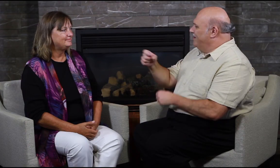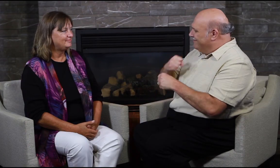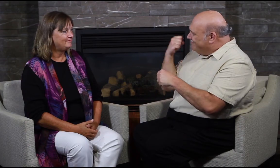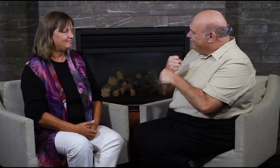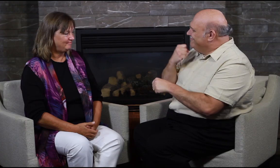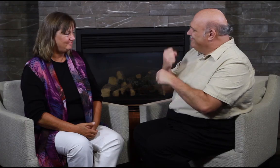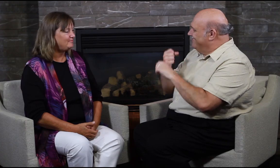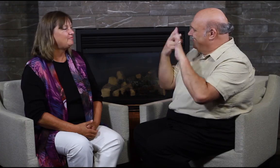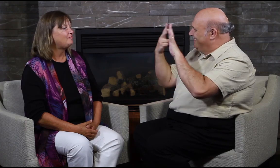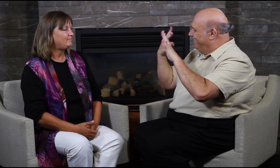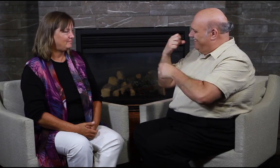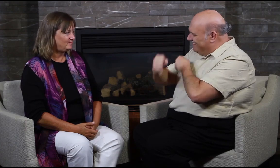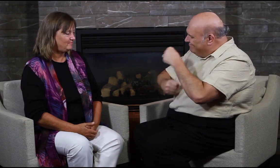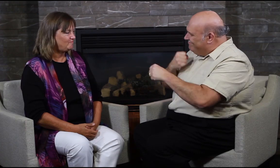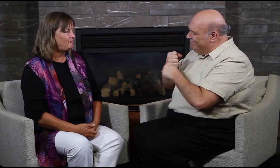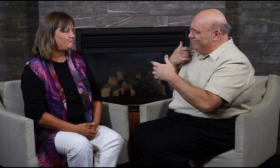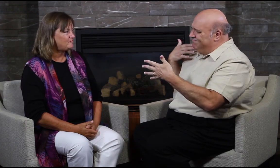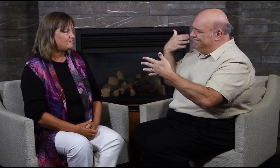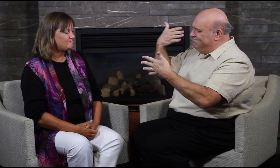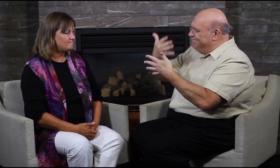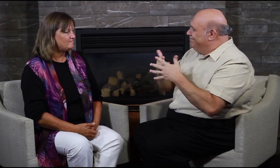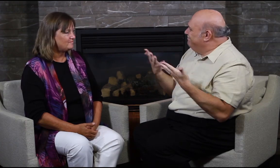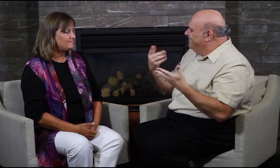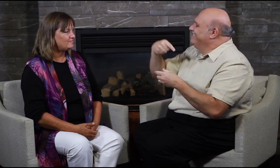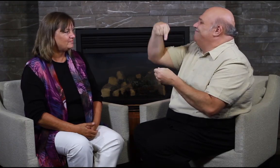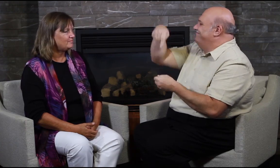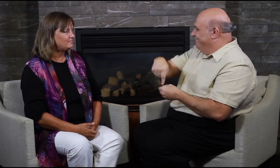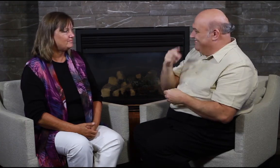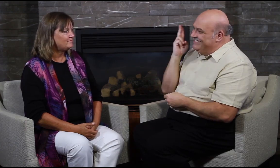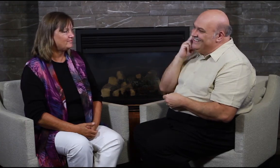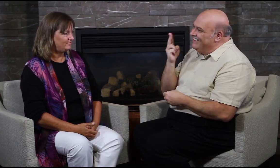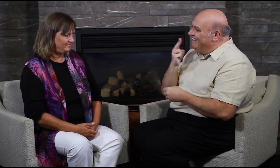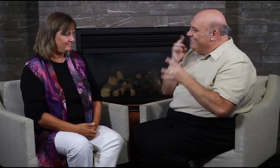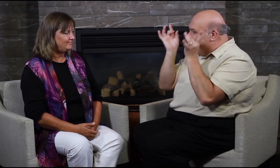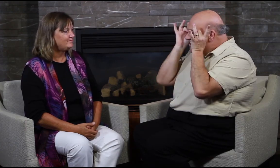You’ve been working at the Deaf Culture Centre